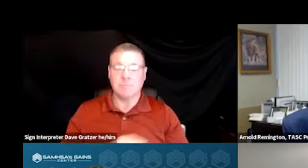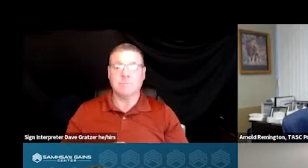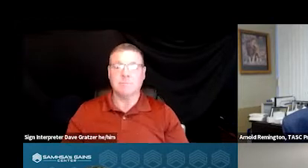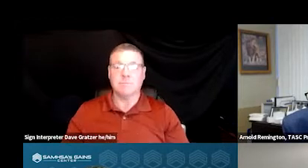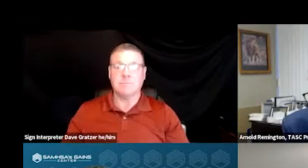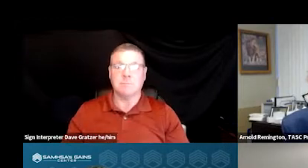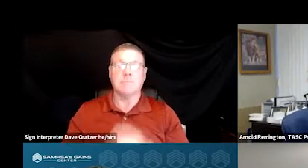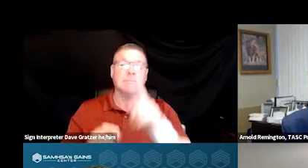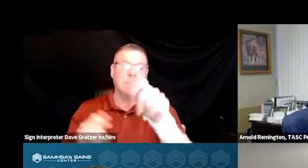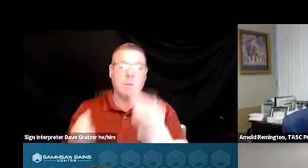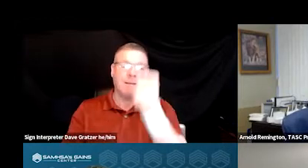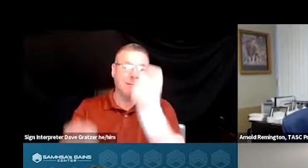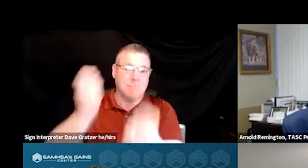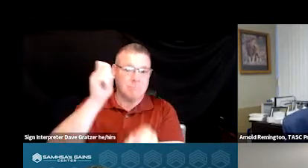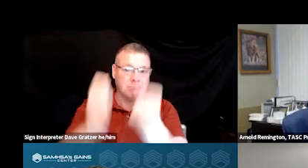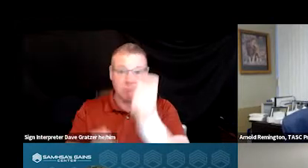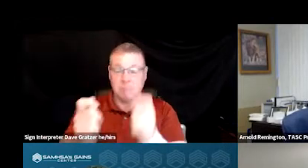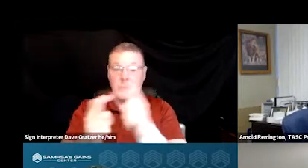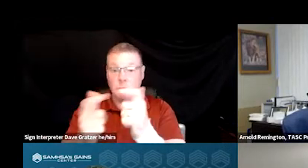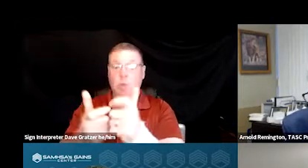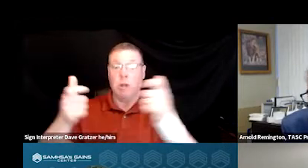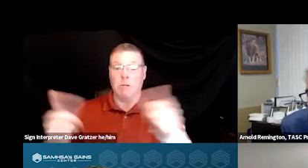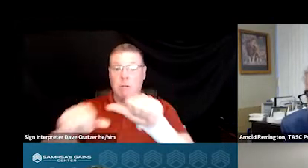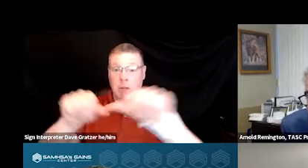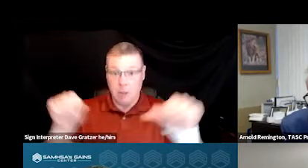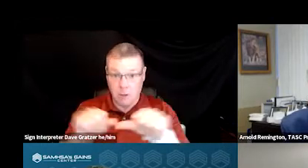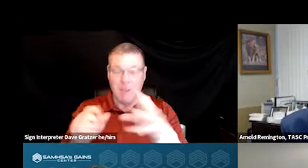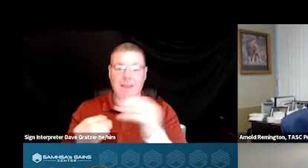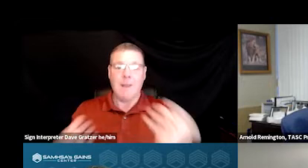You can adapt them to large coverage areas in multiple departments.